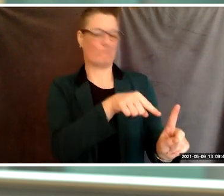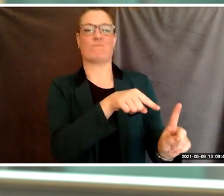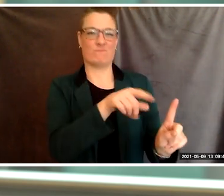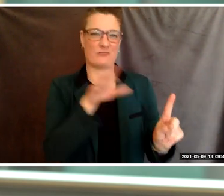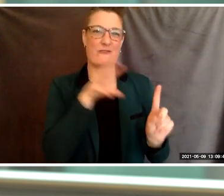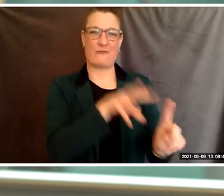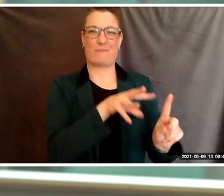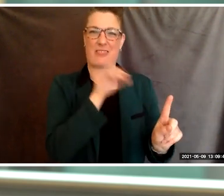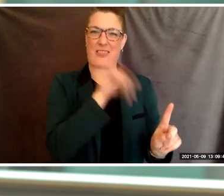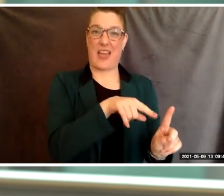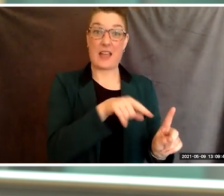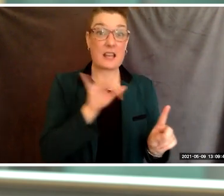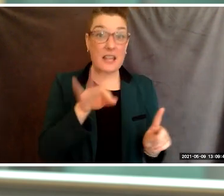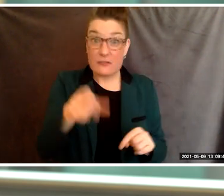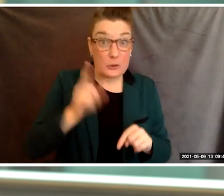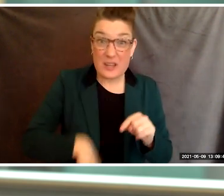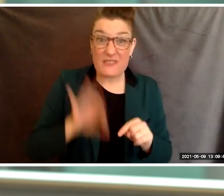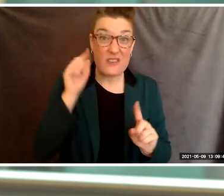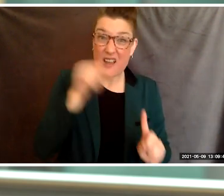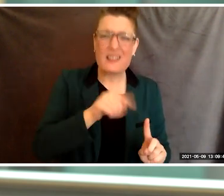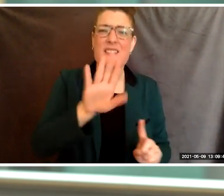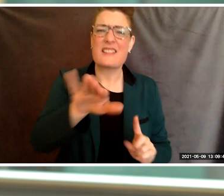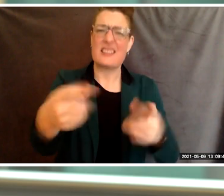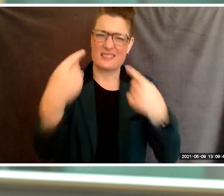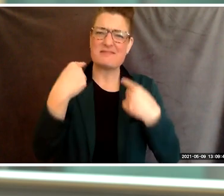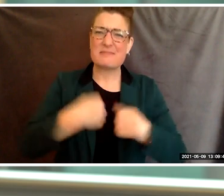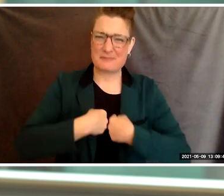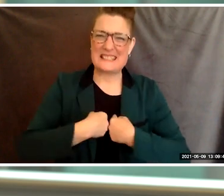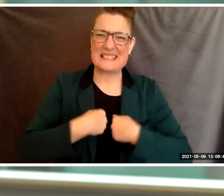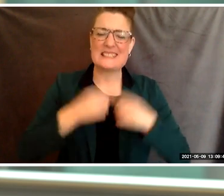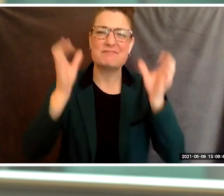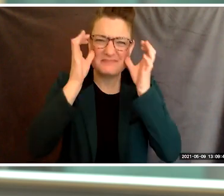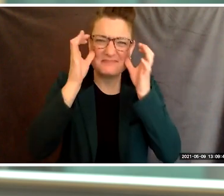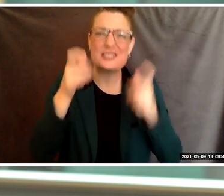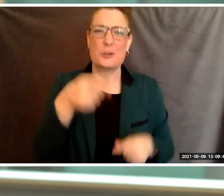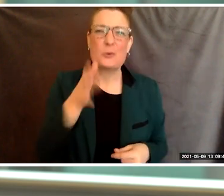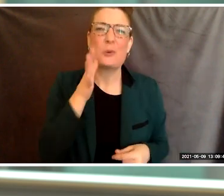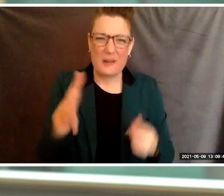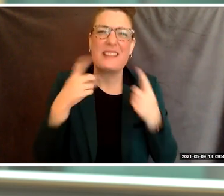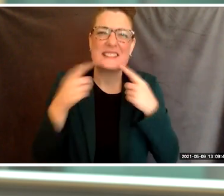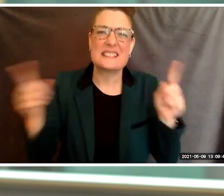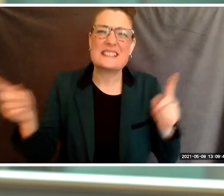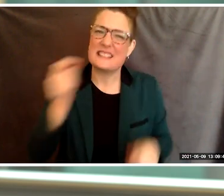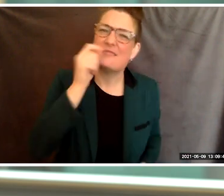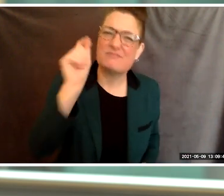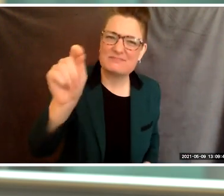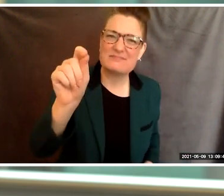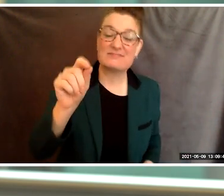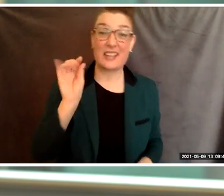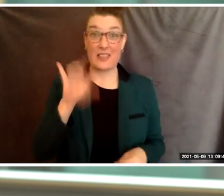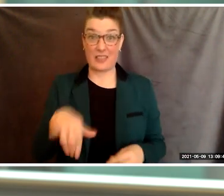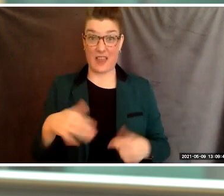then follow mine when I tell you, if you are convinced that you will succeed that horror of confidence is far harder to refuse